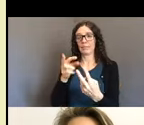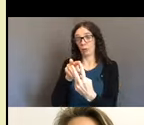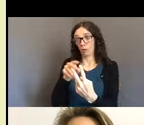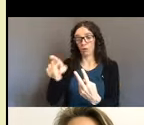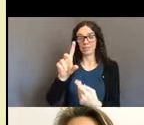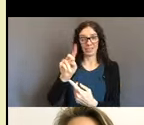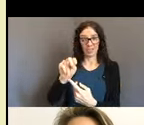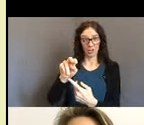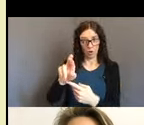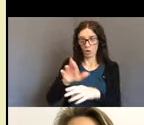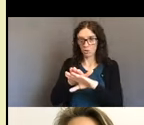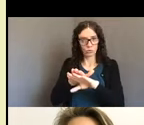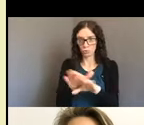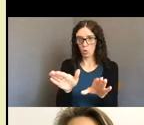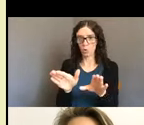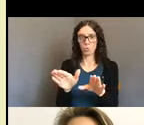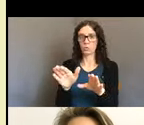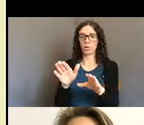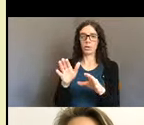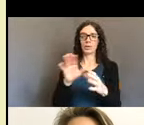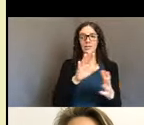Those will no longer be required for people to access care.